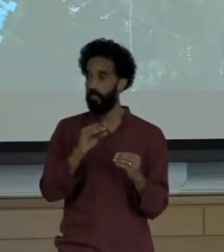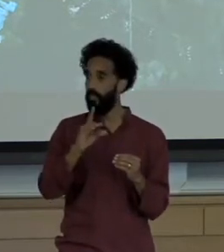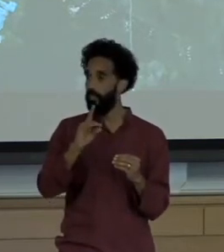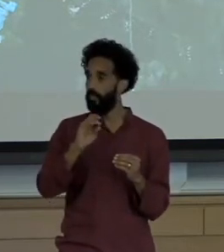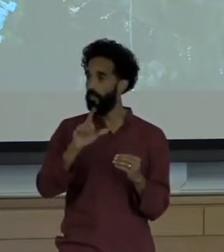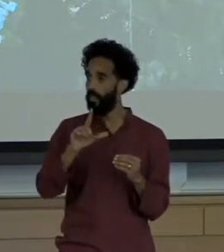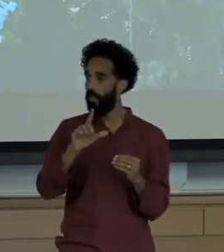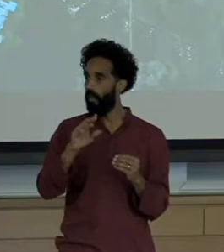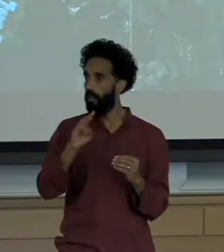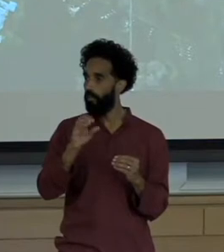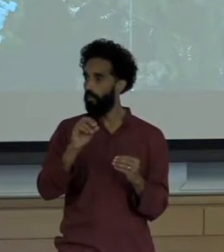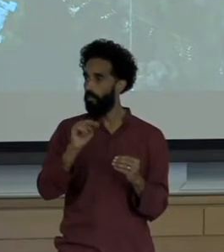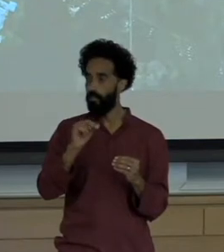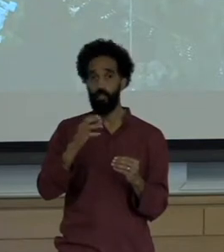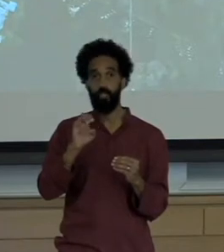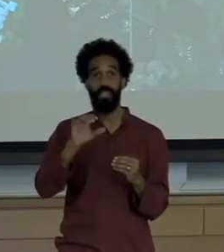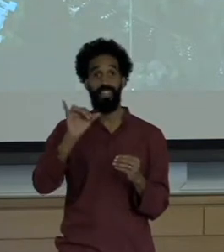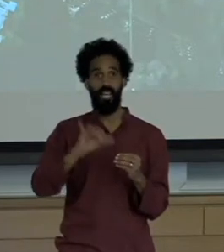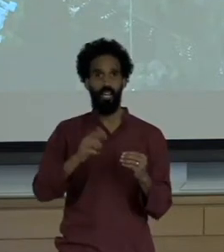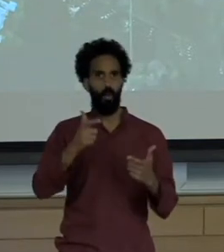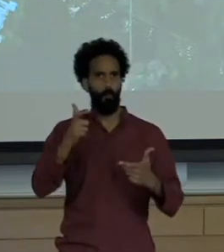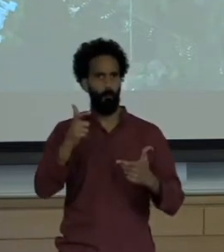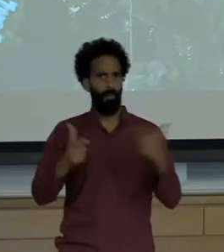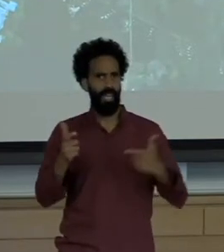The mega dam, I spoke about the fourth largest in the world